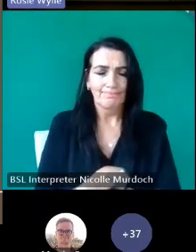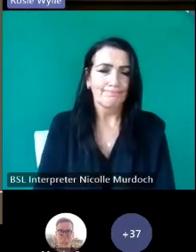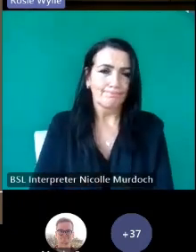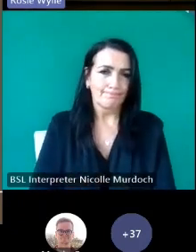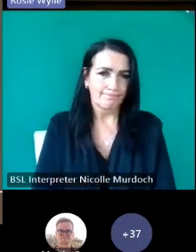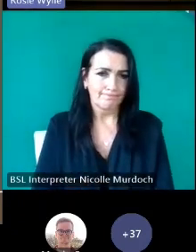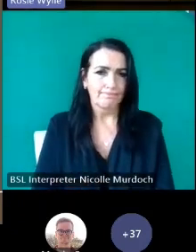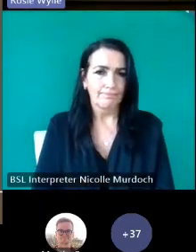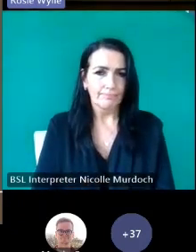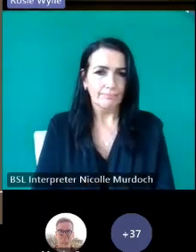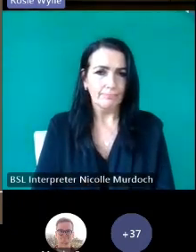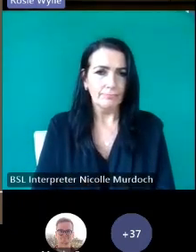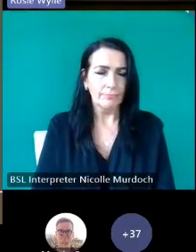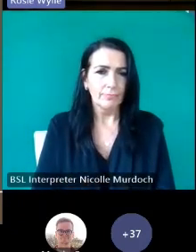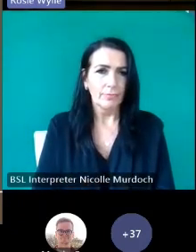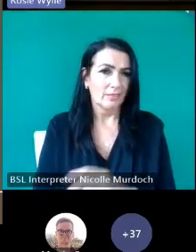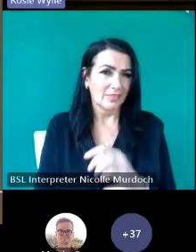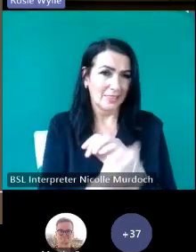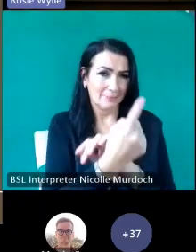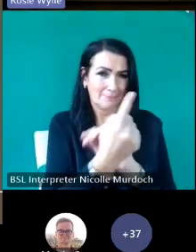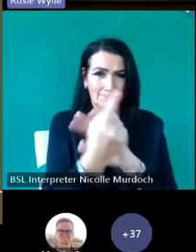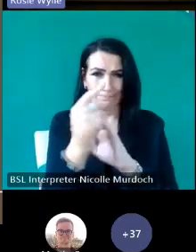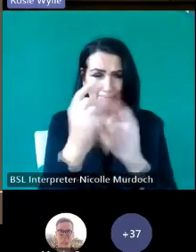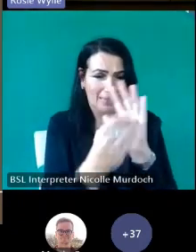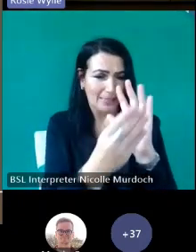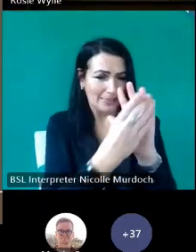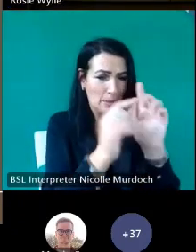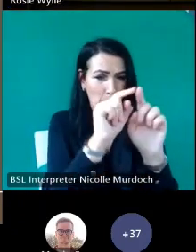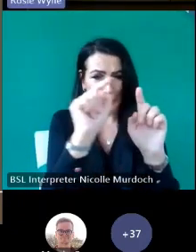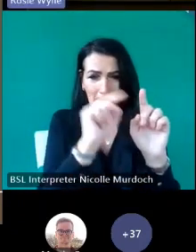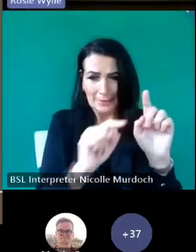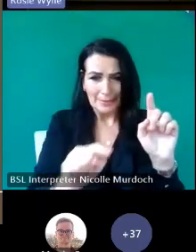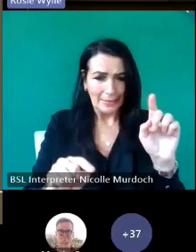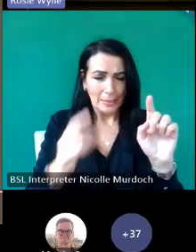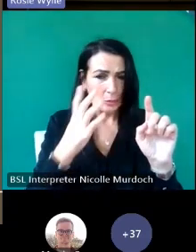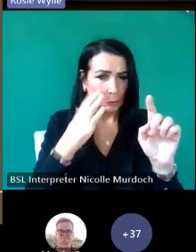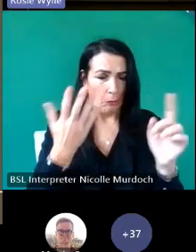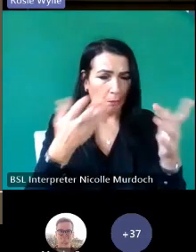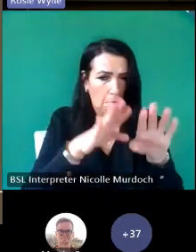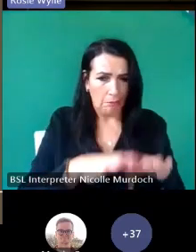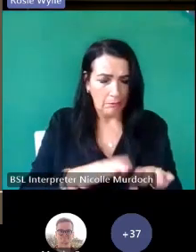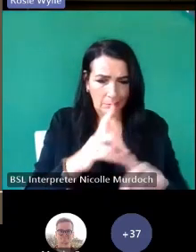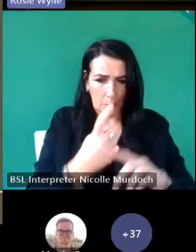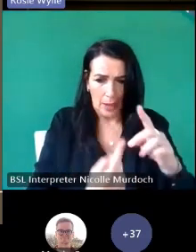case scenarios of what happens to our life after worship but this is where we come in these days